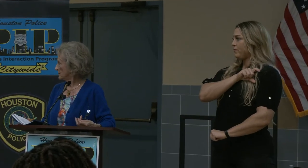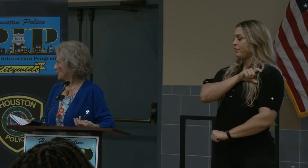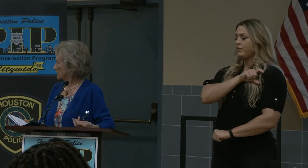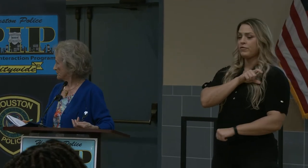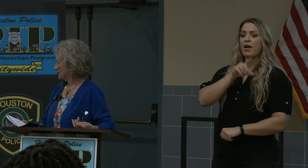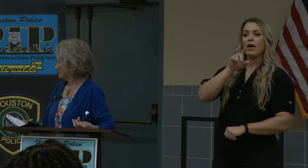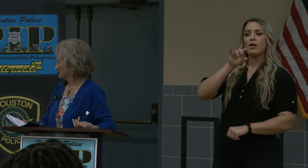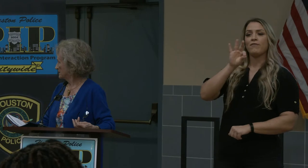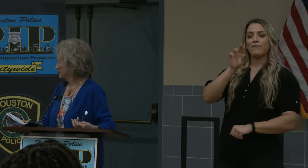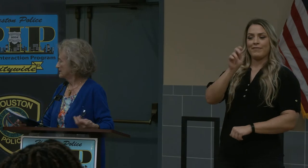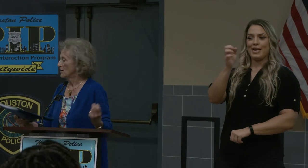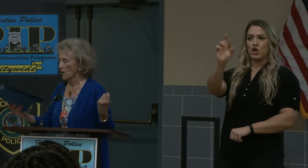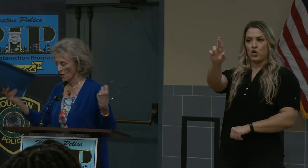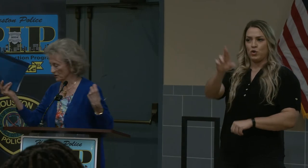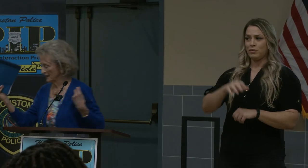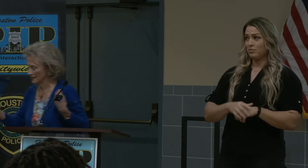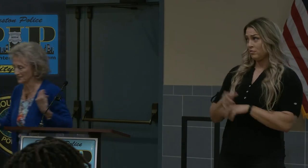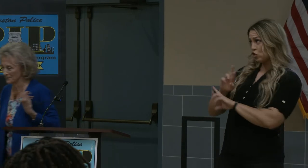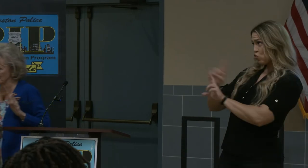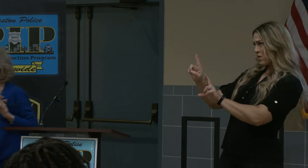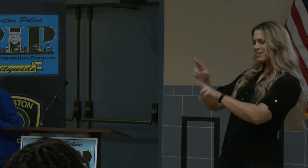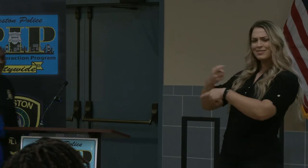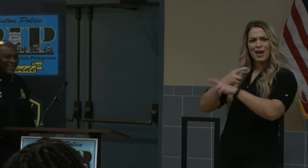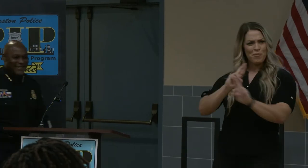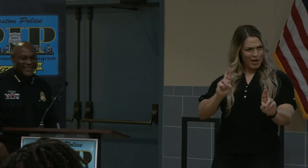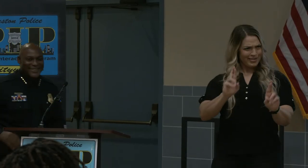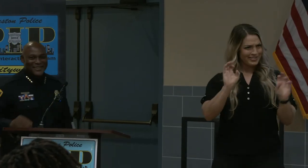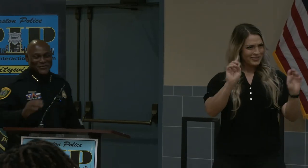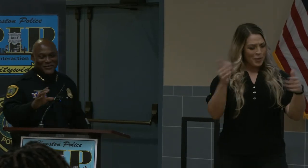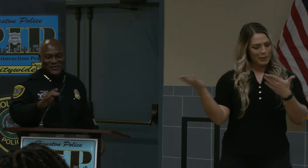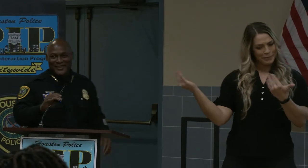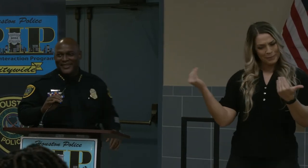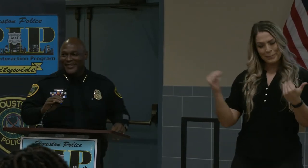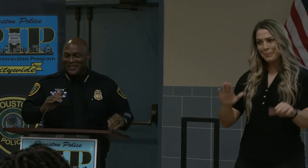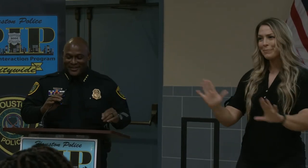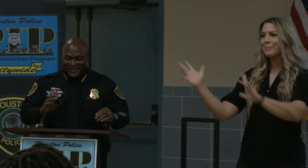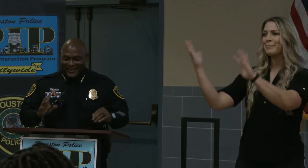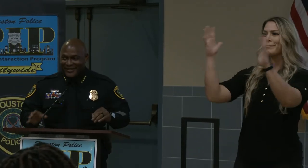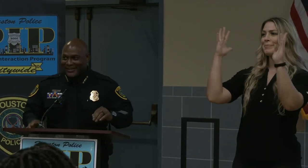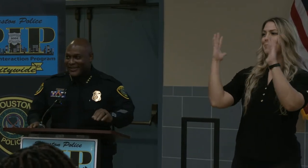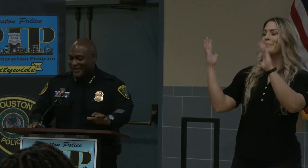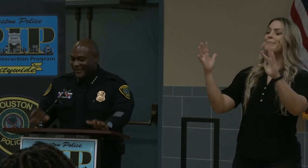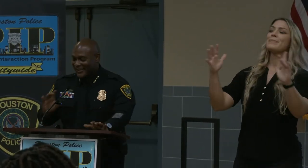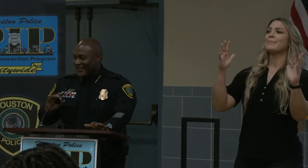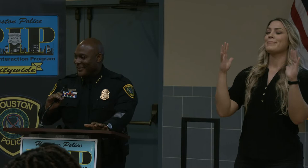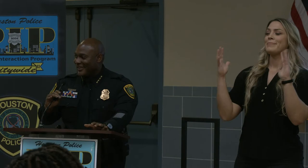Are we ready? >> Chief Finner: I'm ready. Chief Finner: